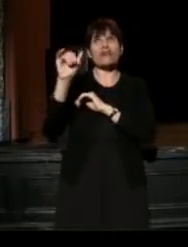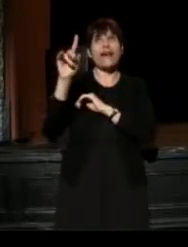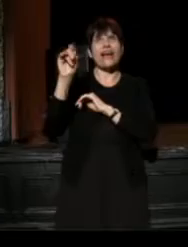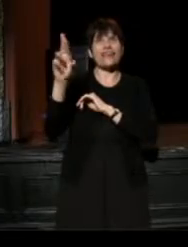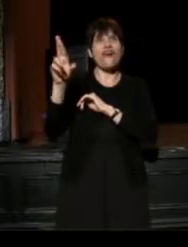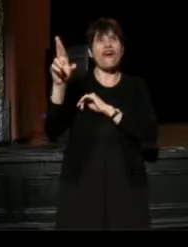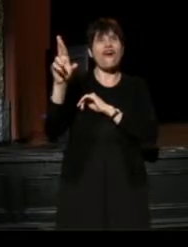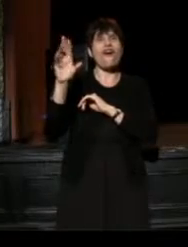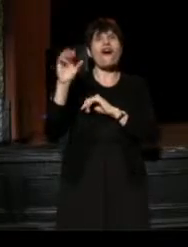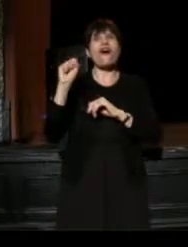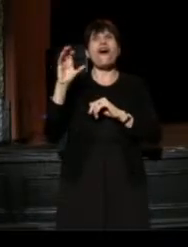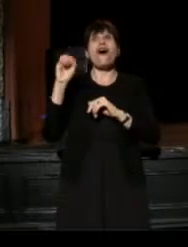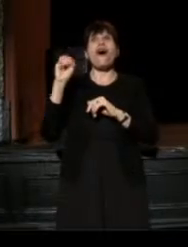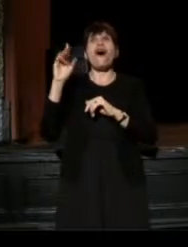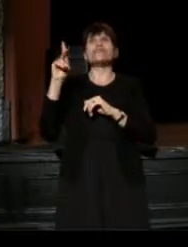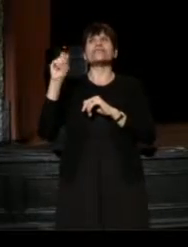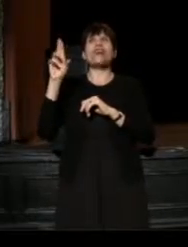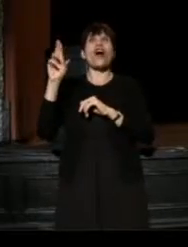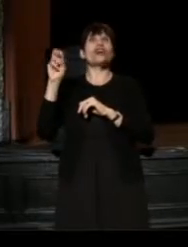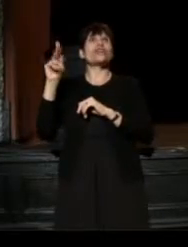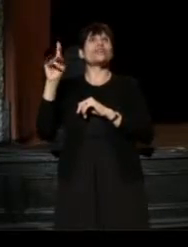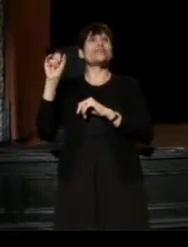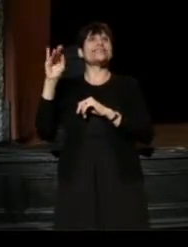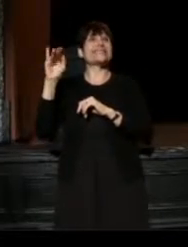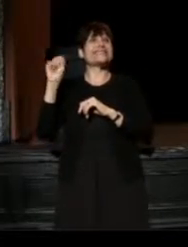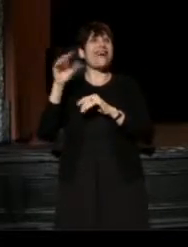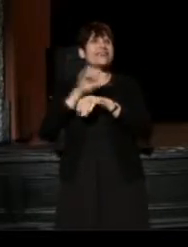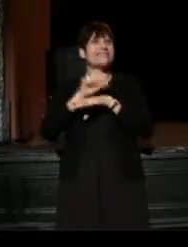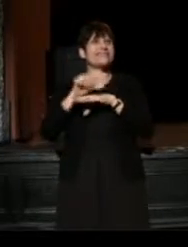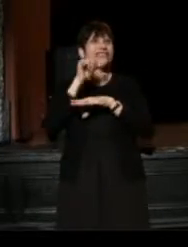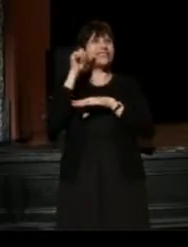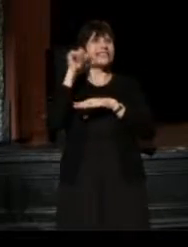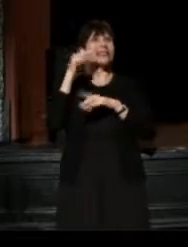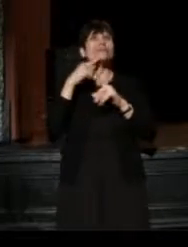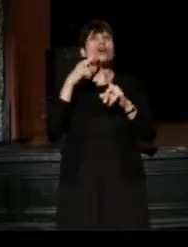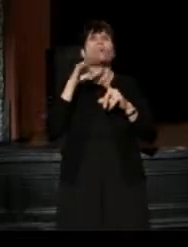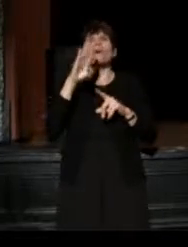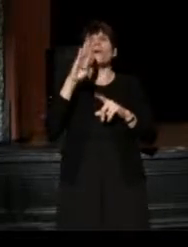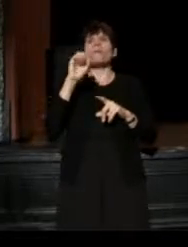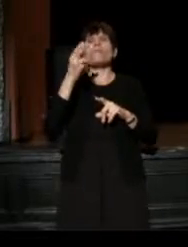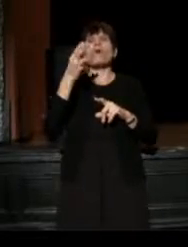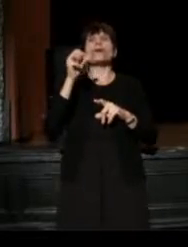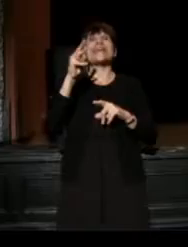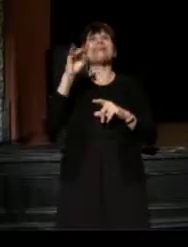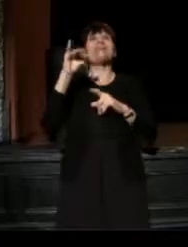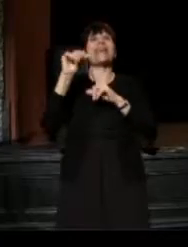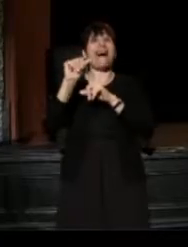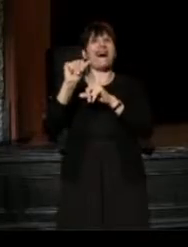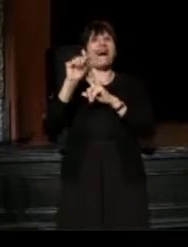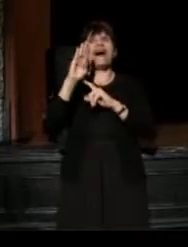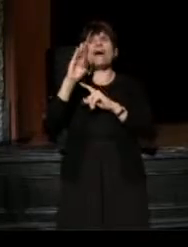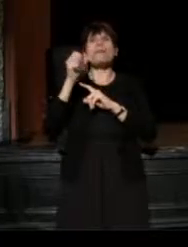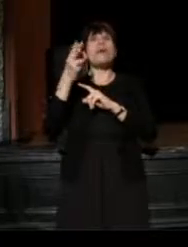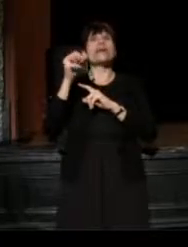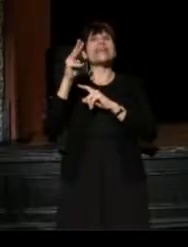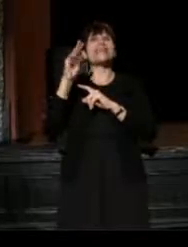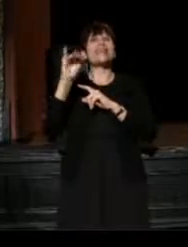Oscar was on stage yesterday, and he was talking about Bohemia; he just sort of briefly set that idea about Bohemia, that time,